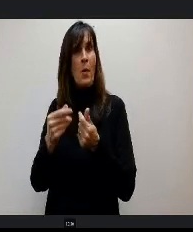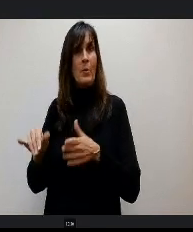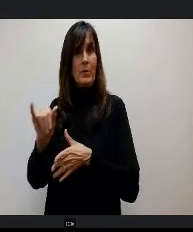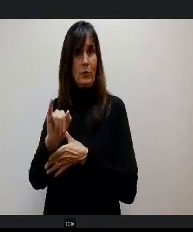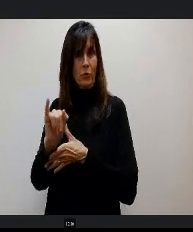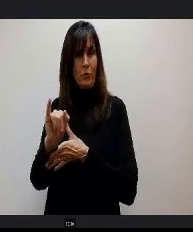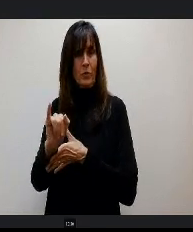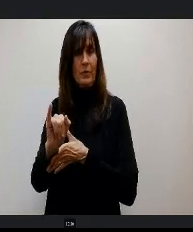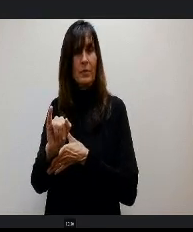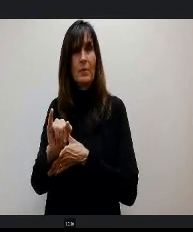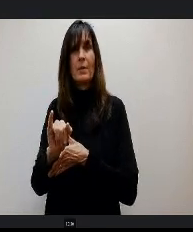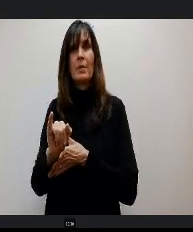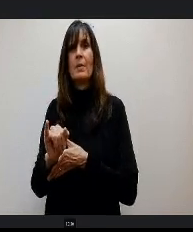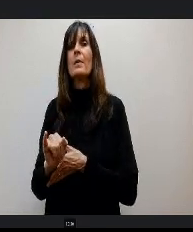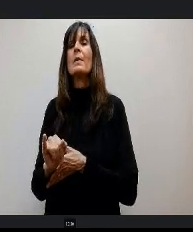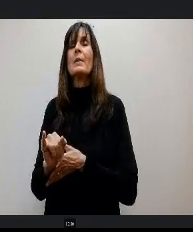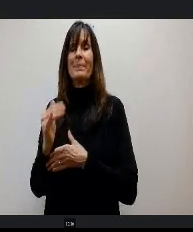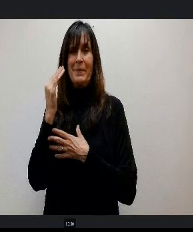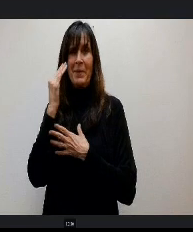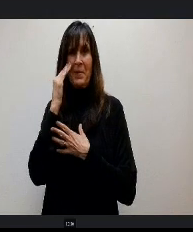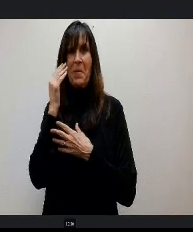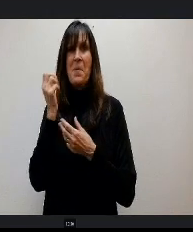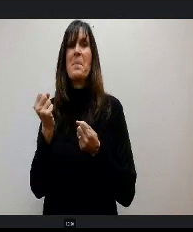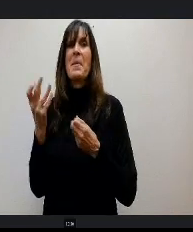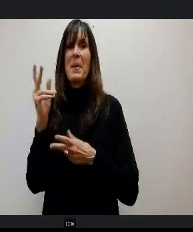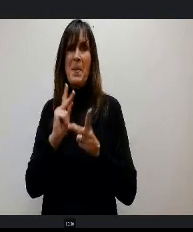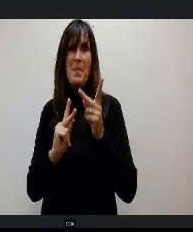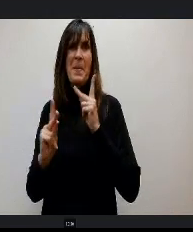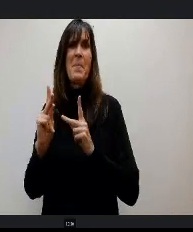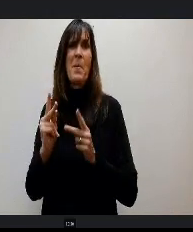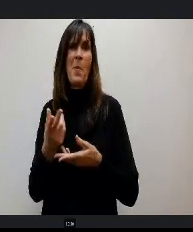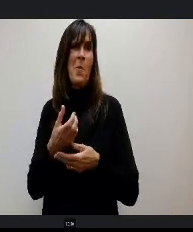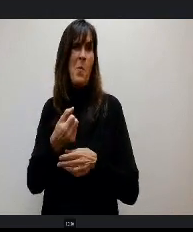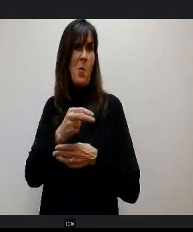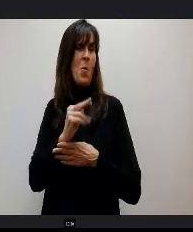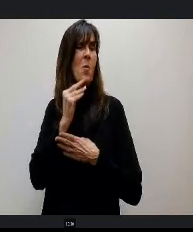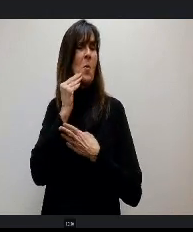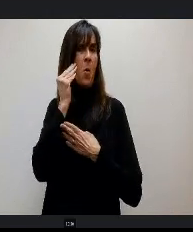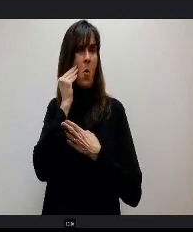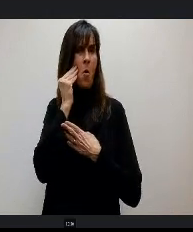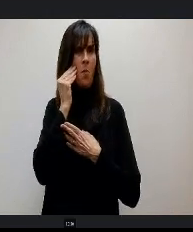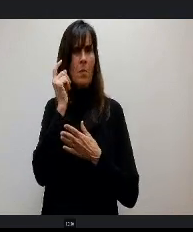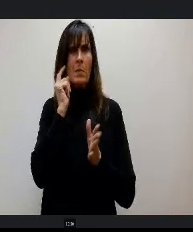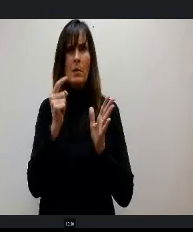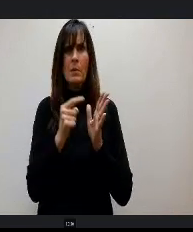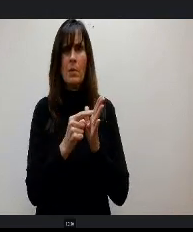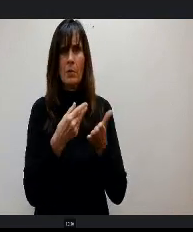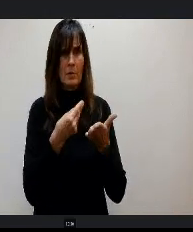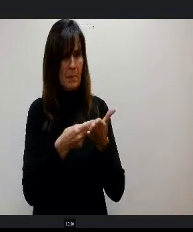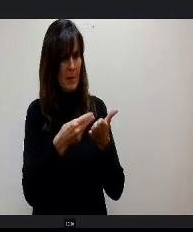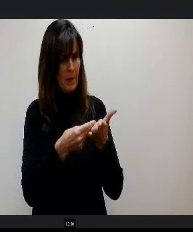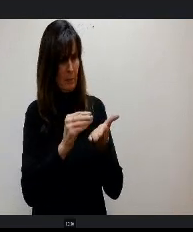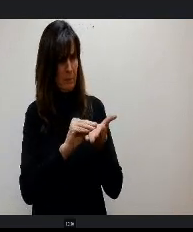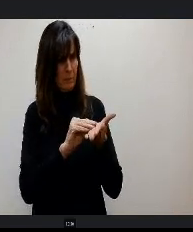probably many of us who are homeowners in this room have experienced with h our own property insurance. Those are not